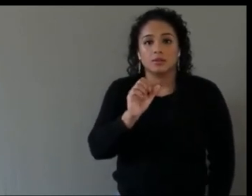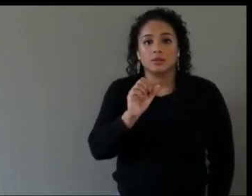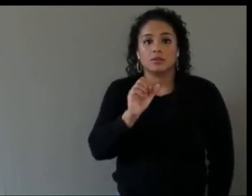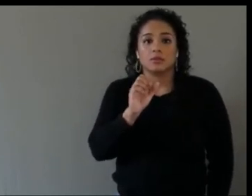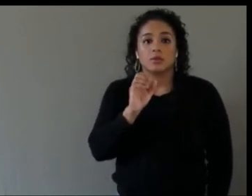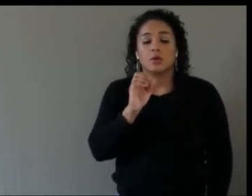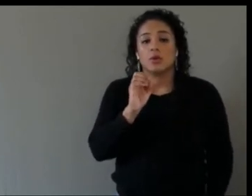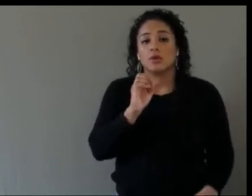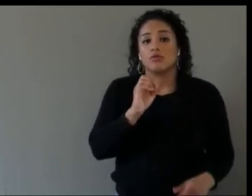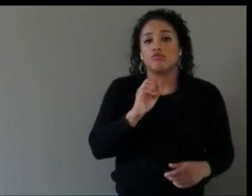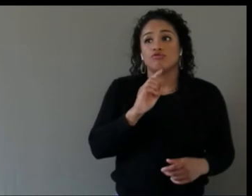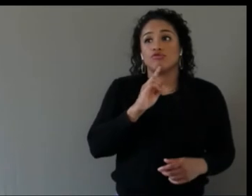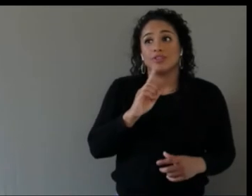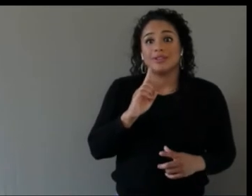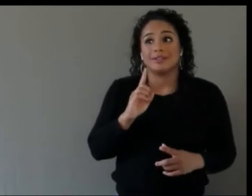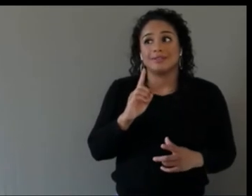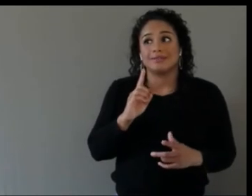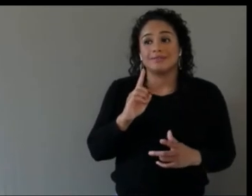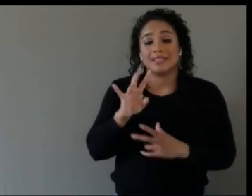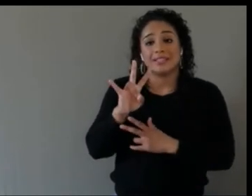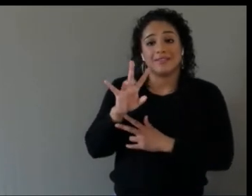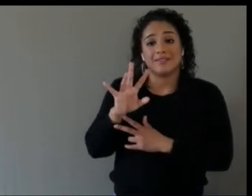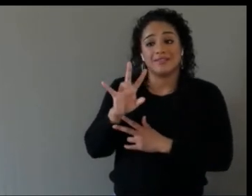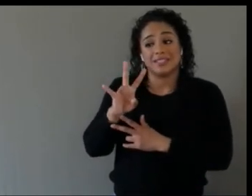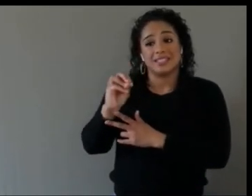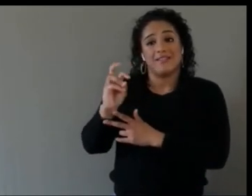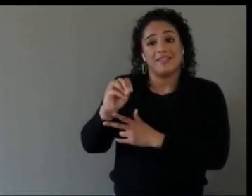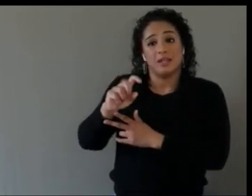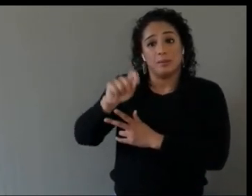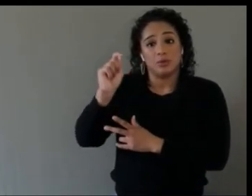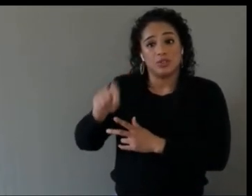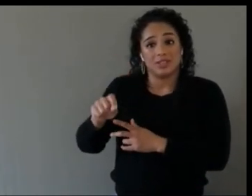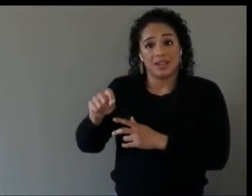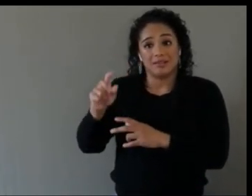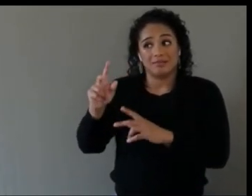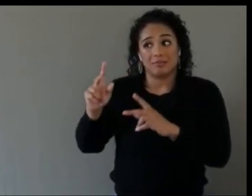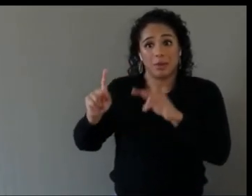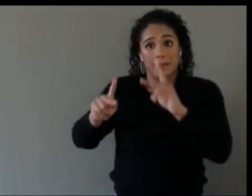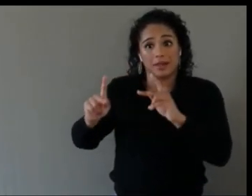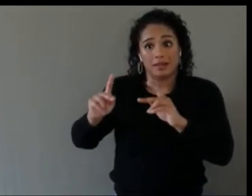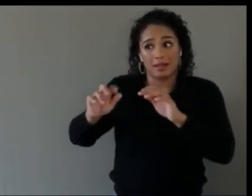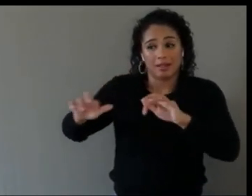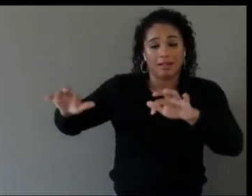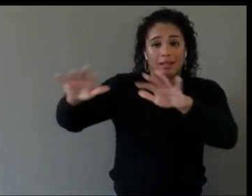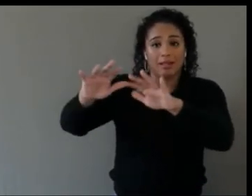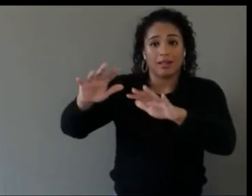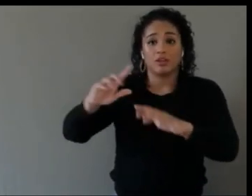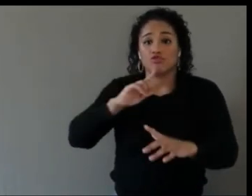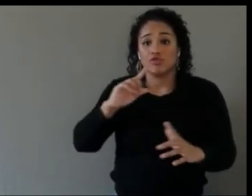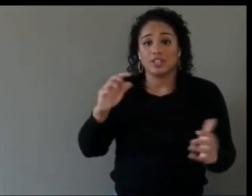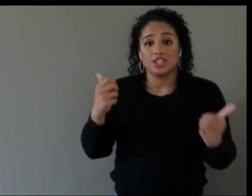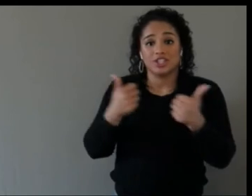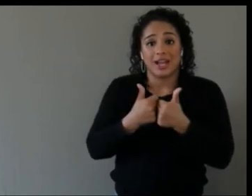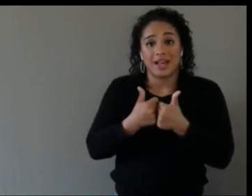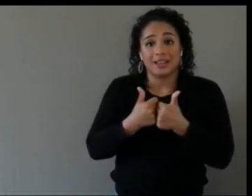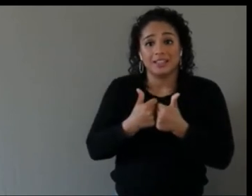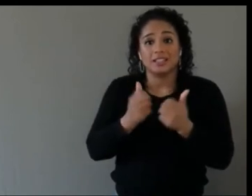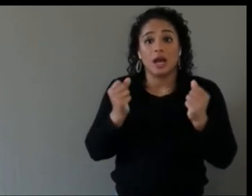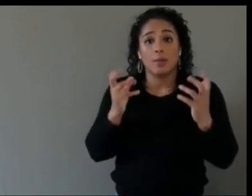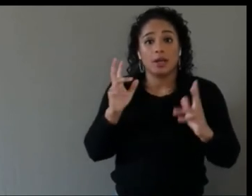population, so it's a challenge for us. There are a lot of people willing to say they have a disability, and others that do not